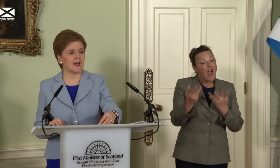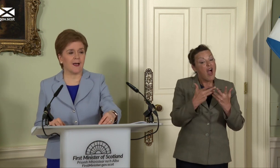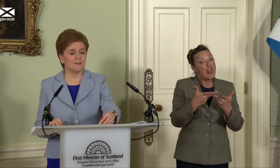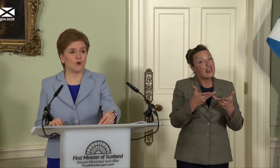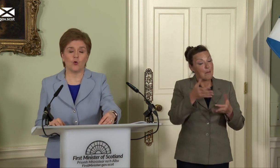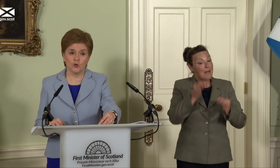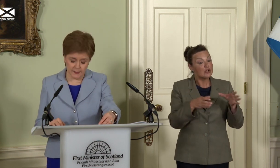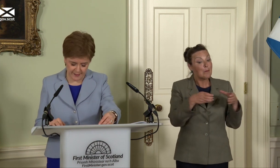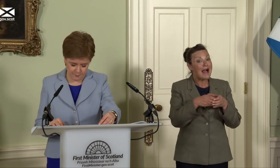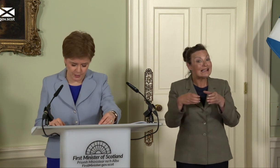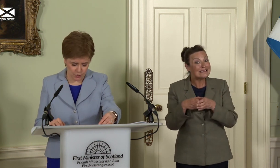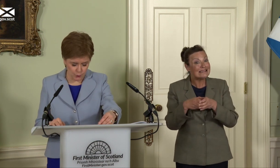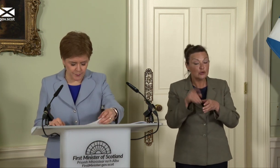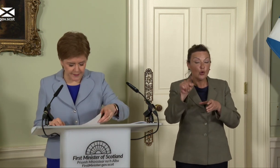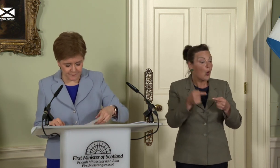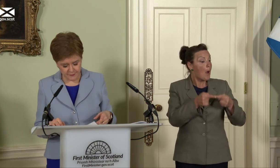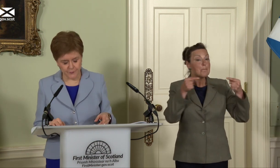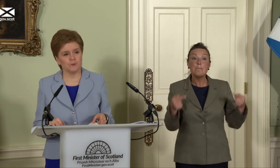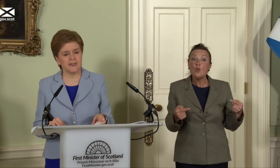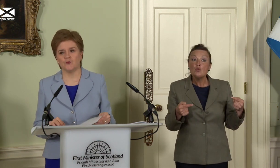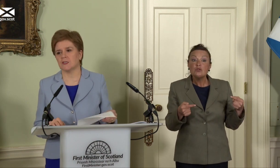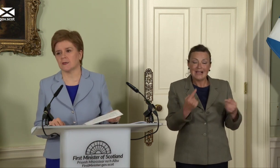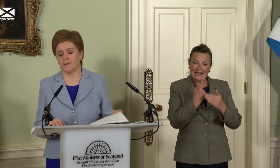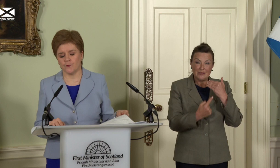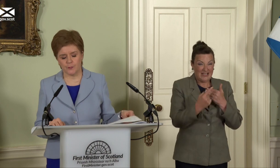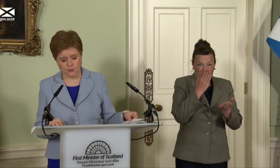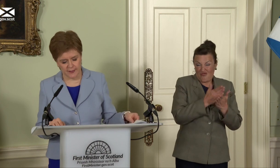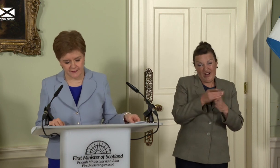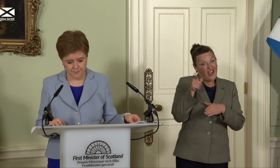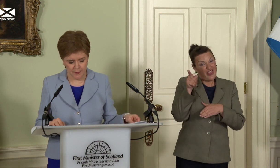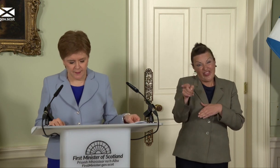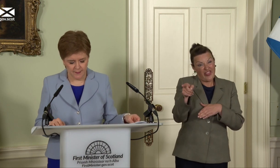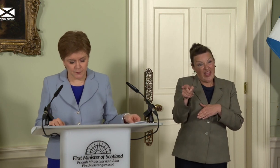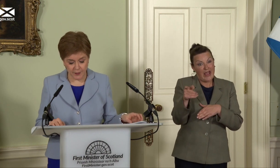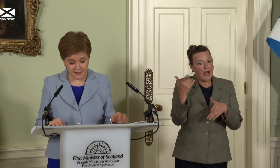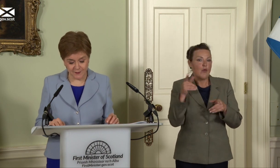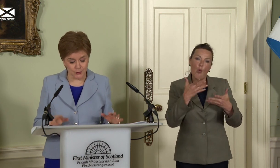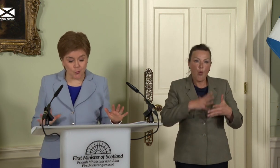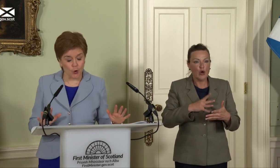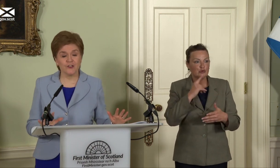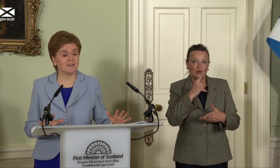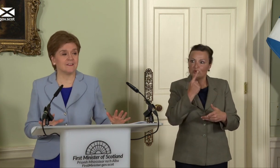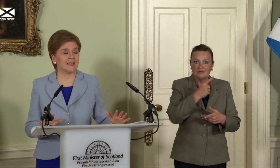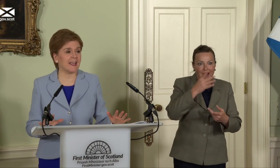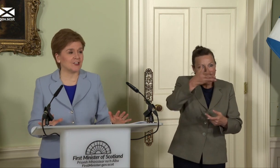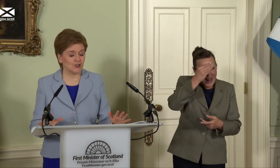and only them, who would benefit from doubt about the process. These parties don’t want to engage on